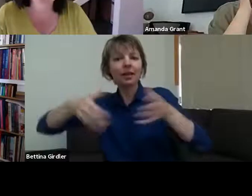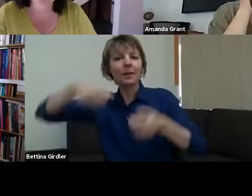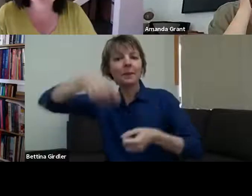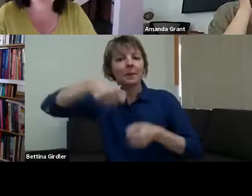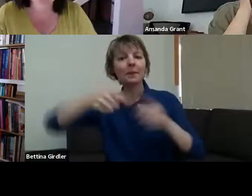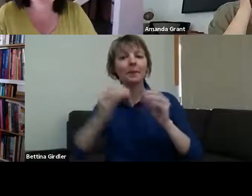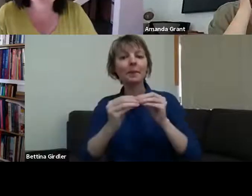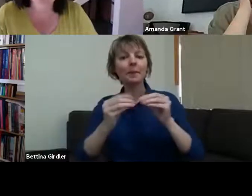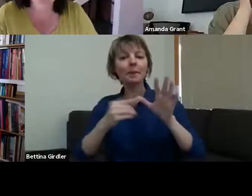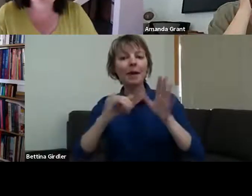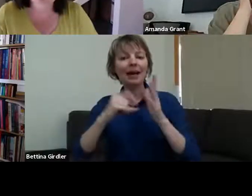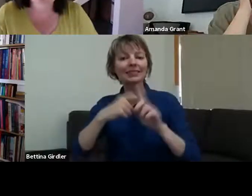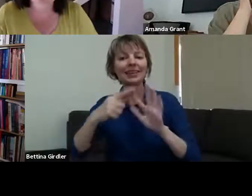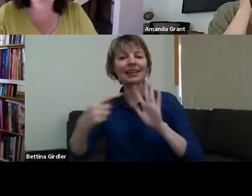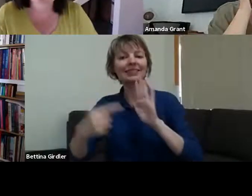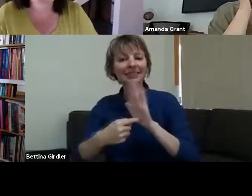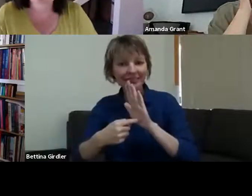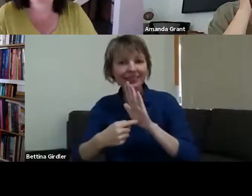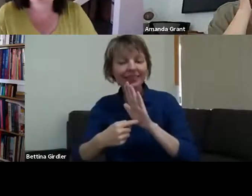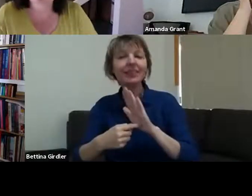example. Obviously I don't want to go on with lots of different